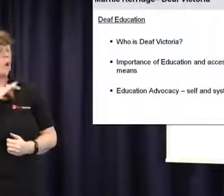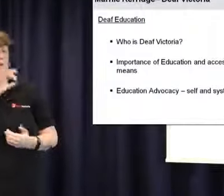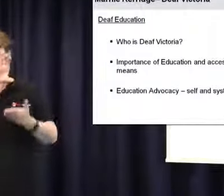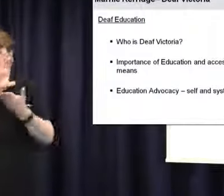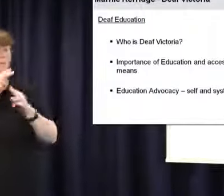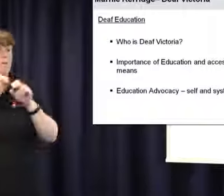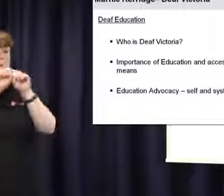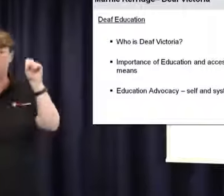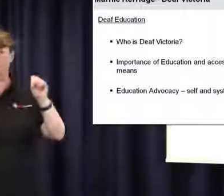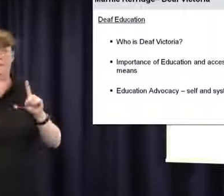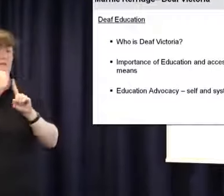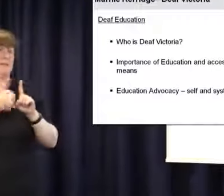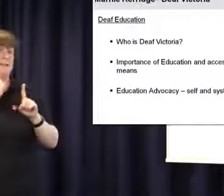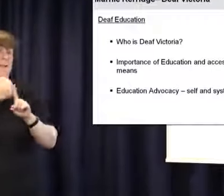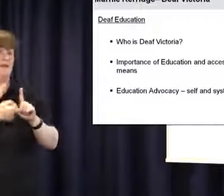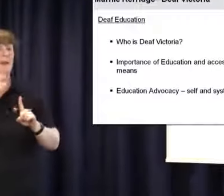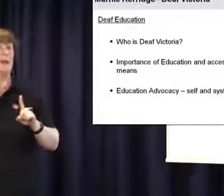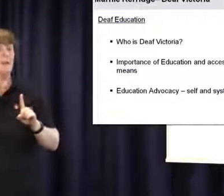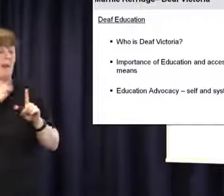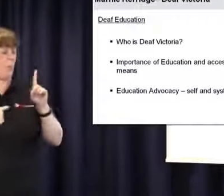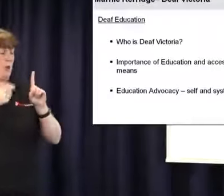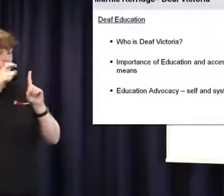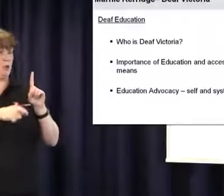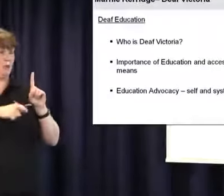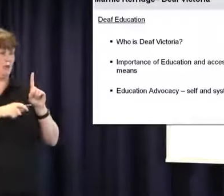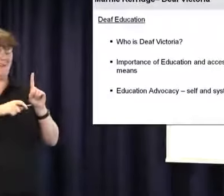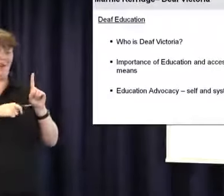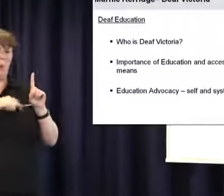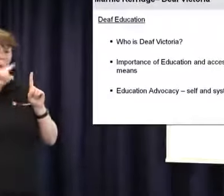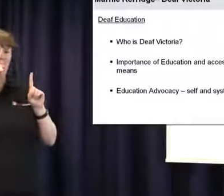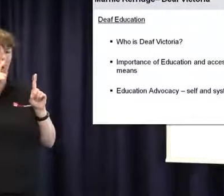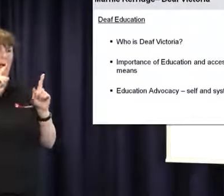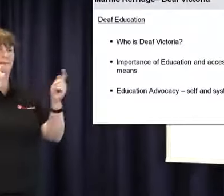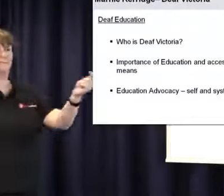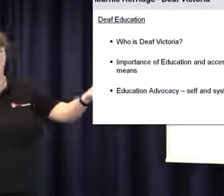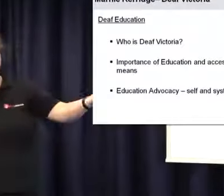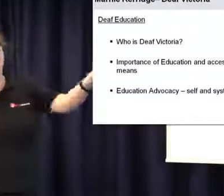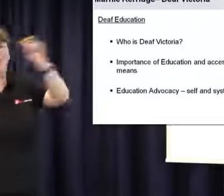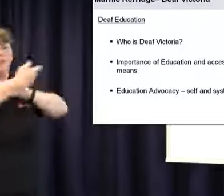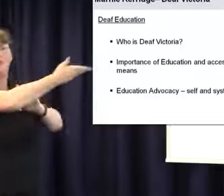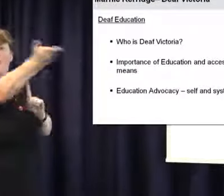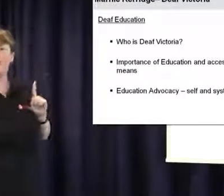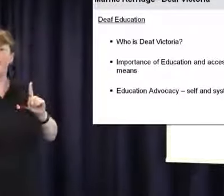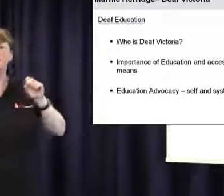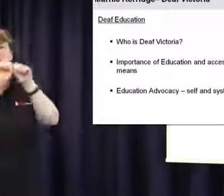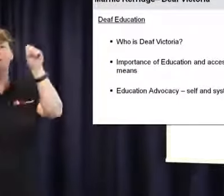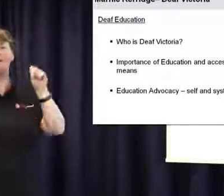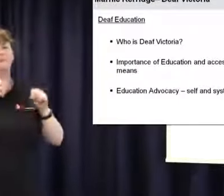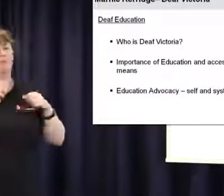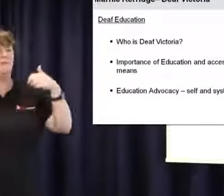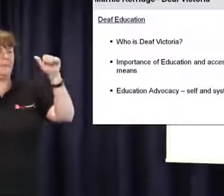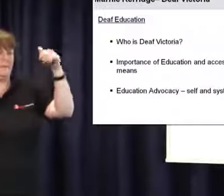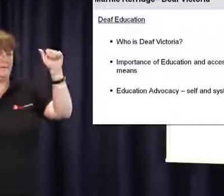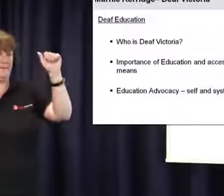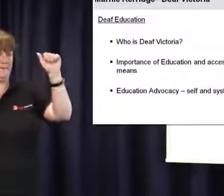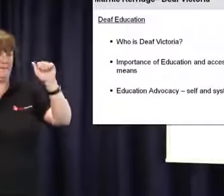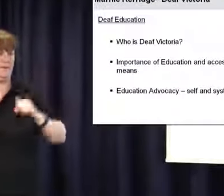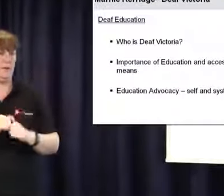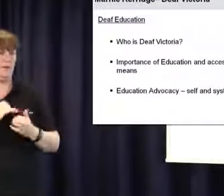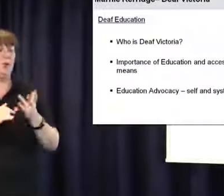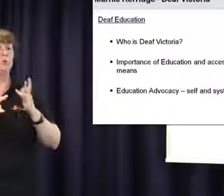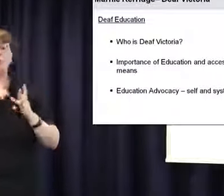and hence it becomes a systemic advocacy. One person can't change a system, but in trying